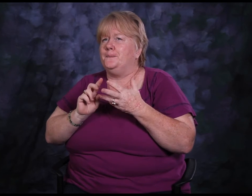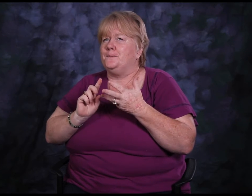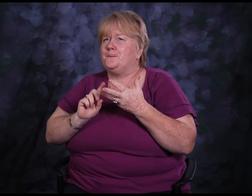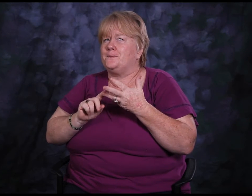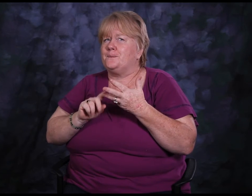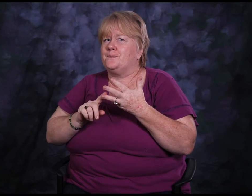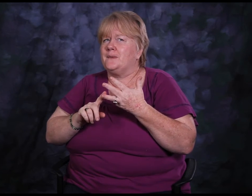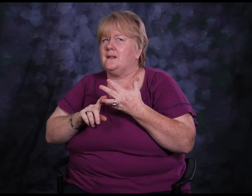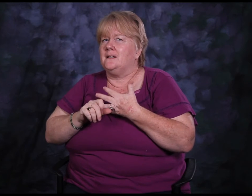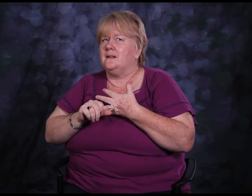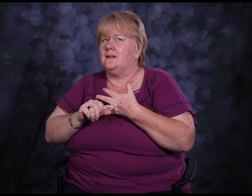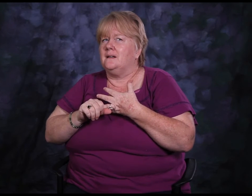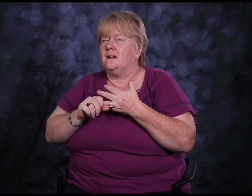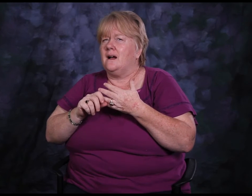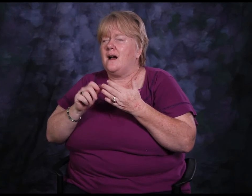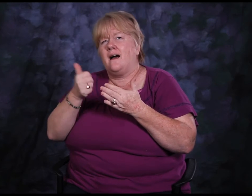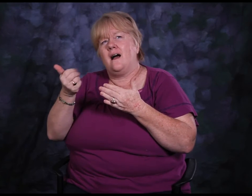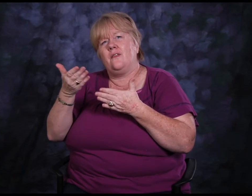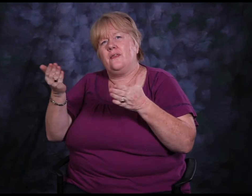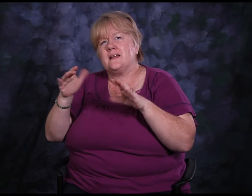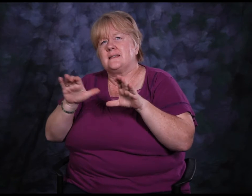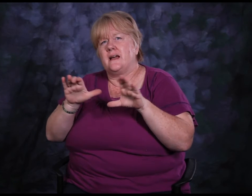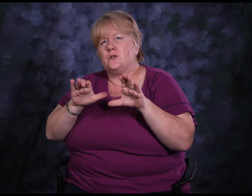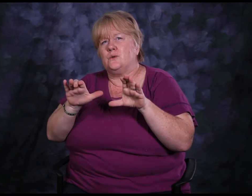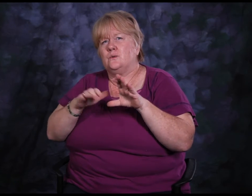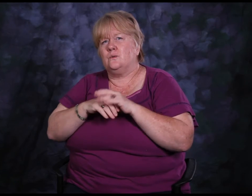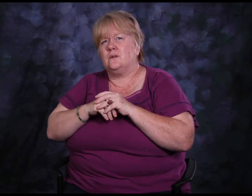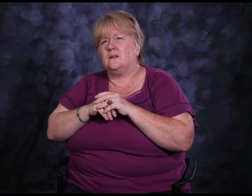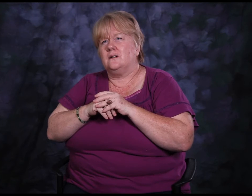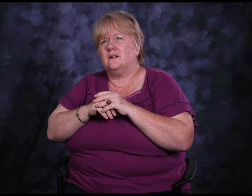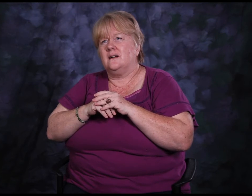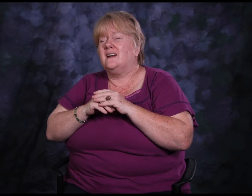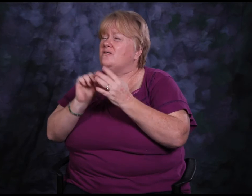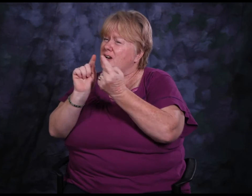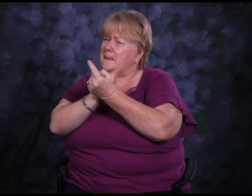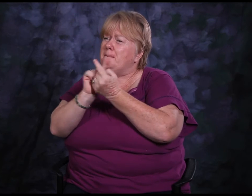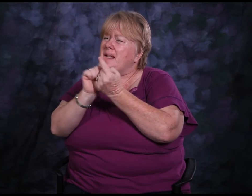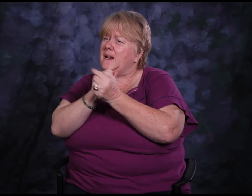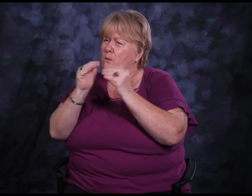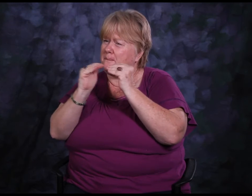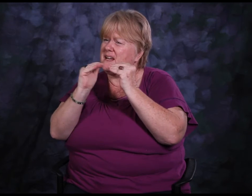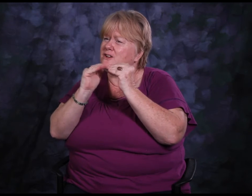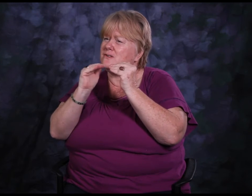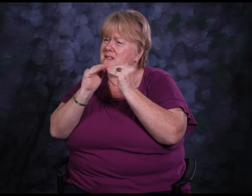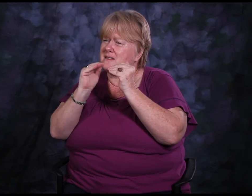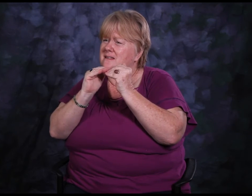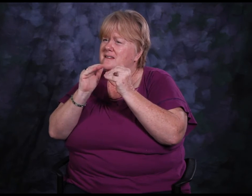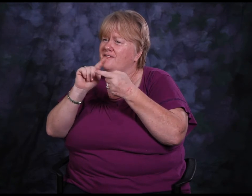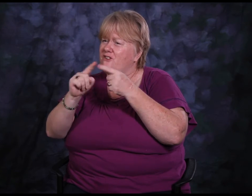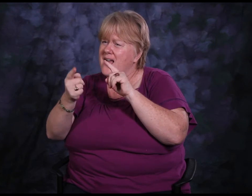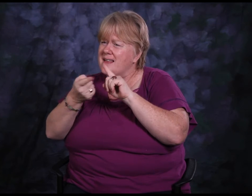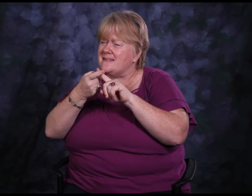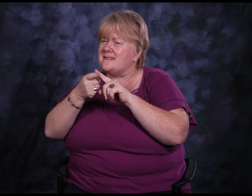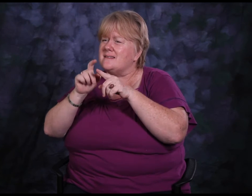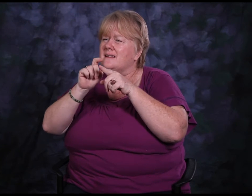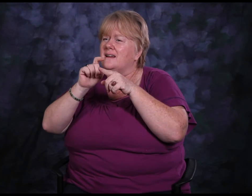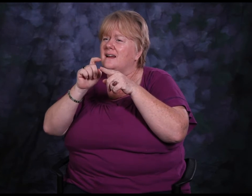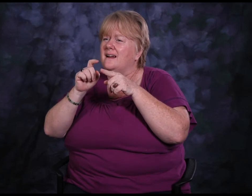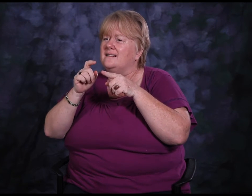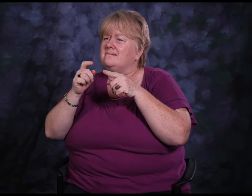Let's see, other things that I do… I really enjoy meeting with peers, getting together with friends.